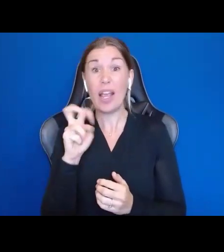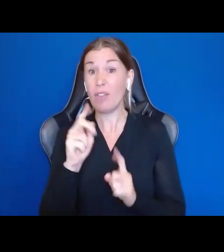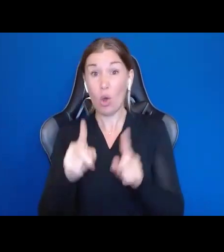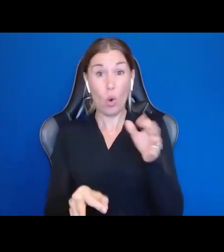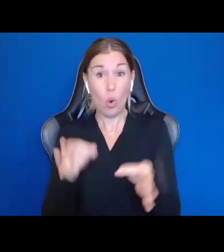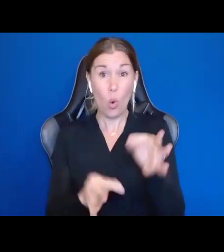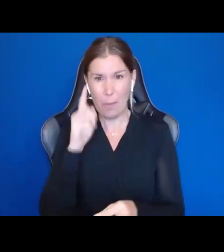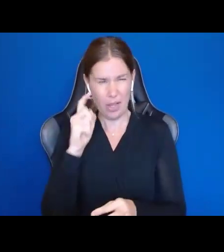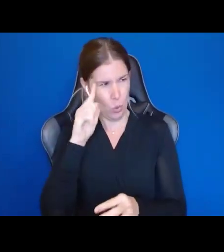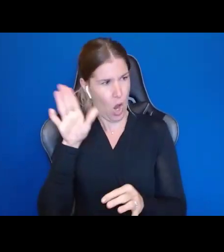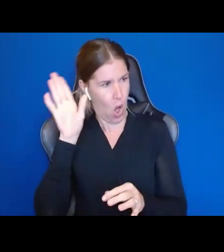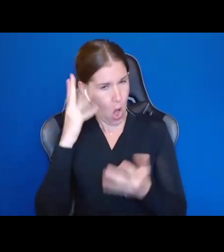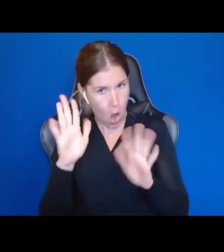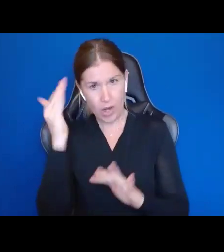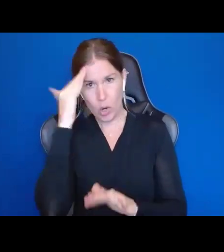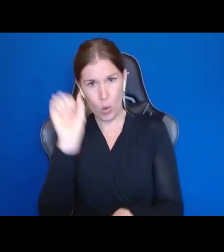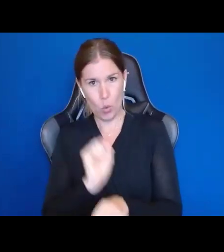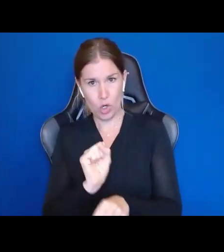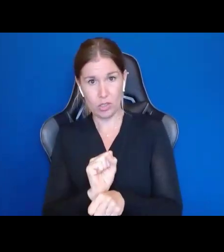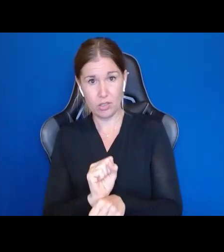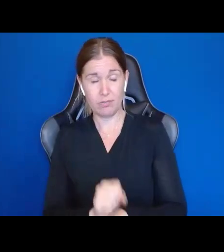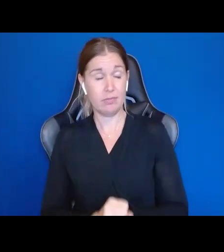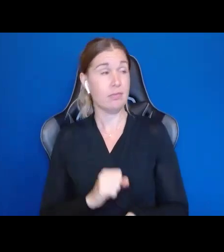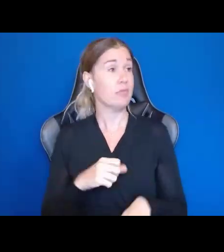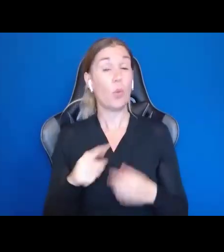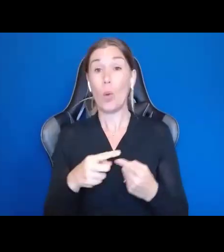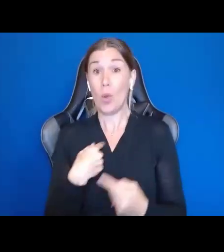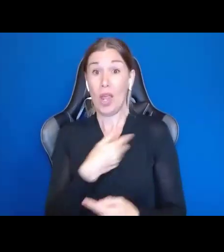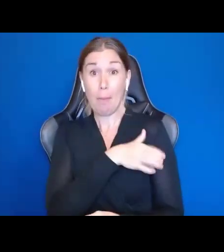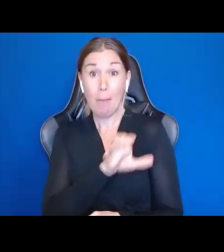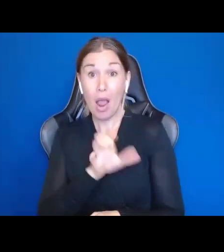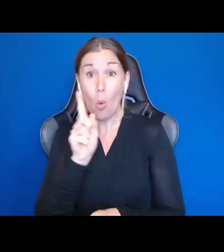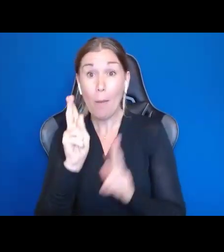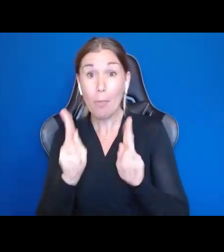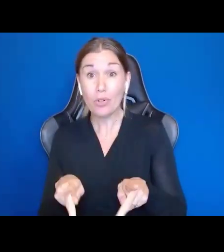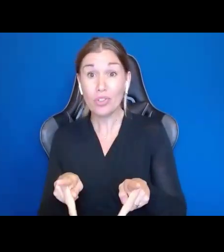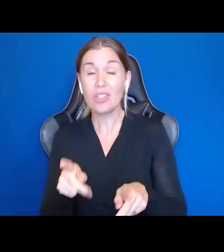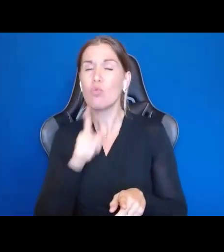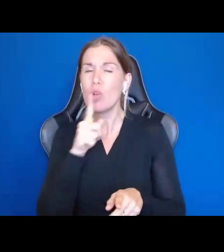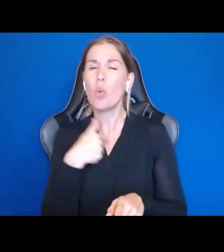So, when we empower one person, what we are doing is empowering everyone that comes after that.